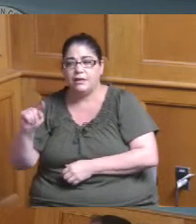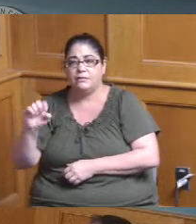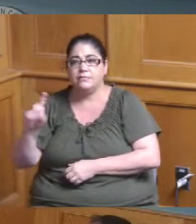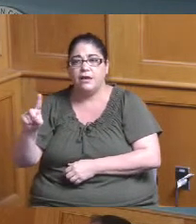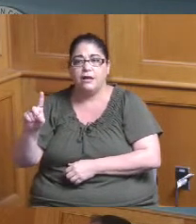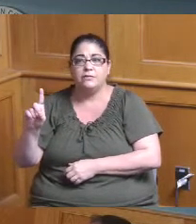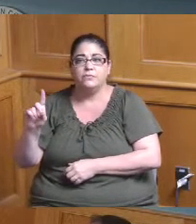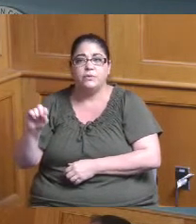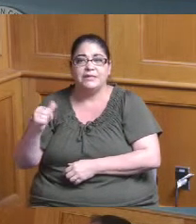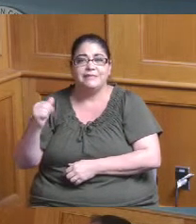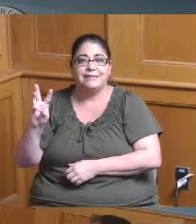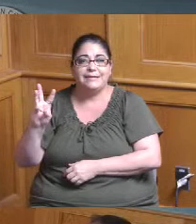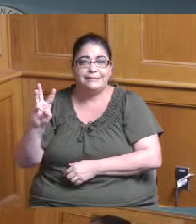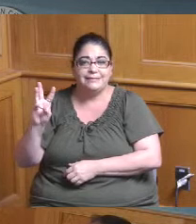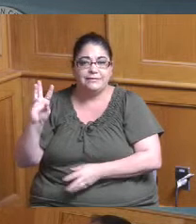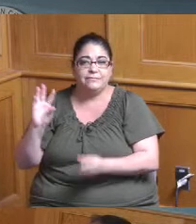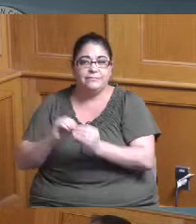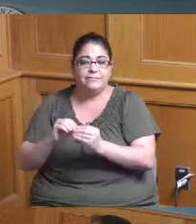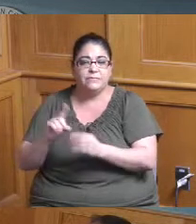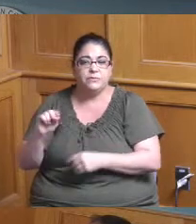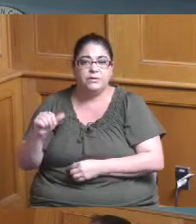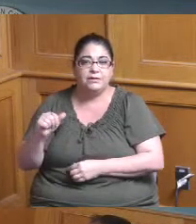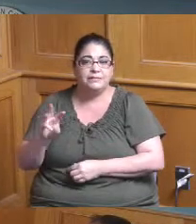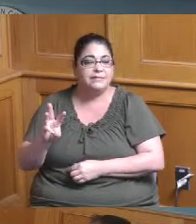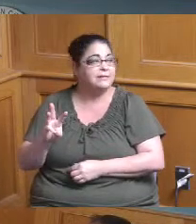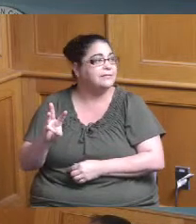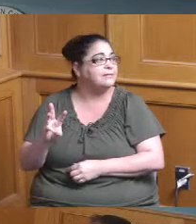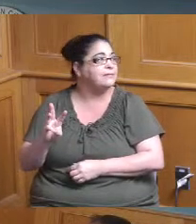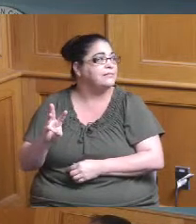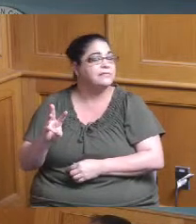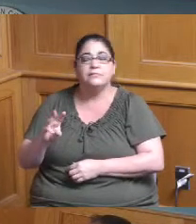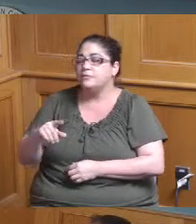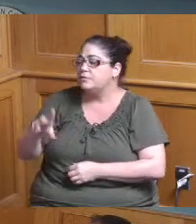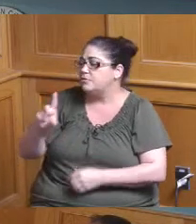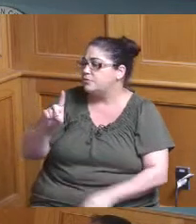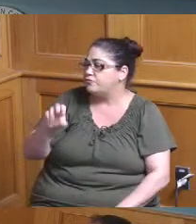okay thank you can I ask you to bring one other piece of information back you mentioned